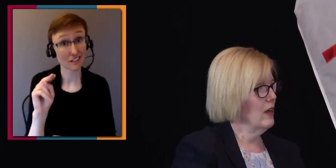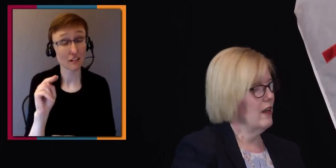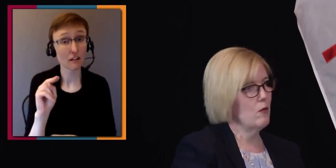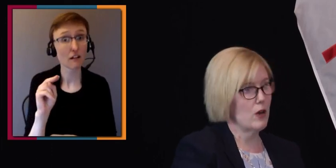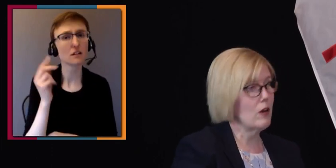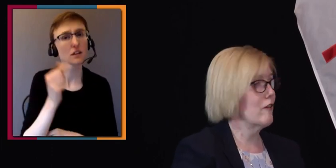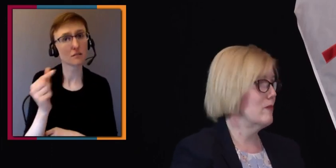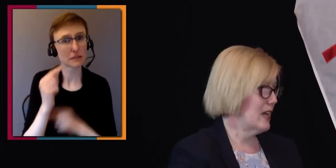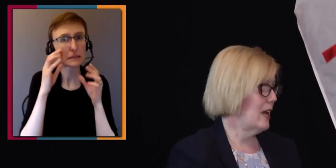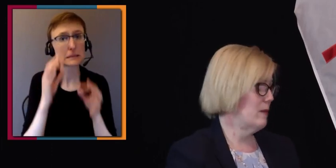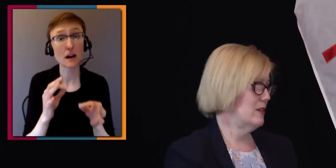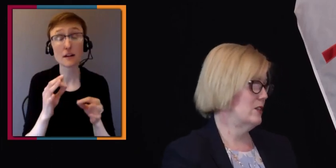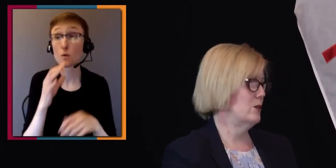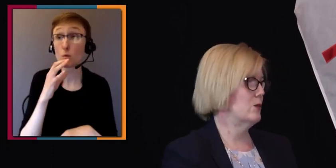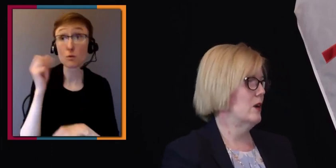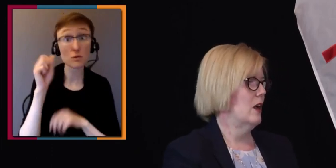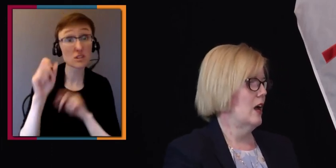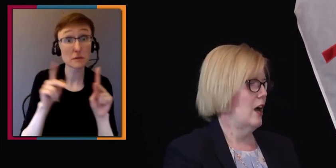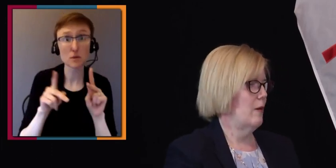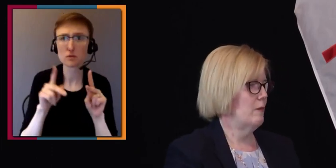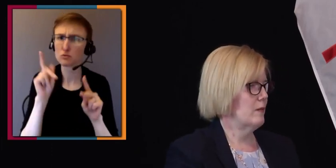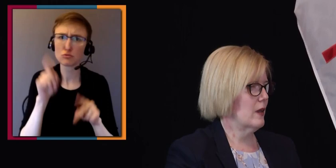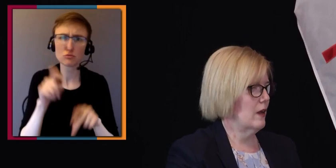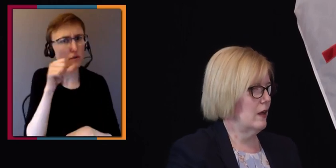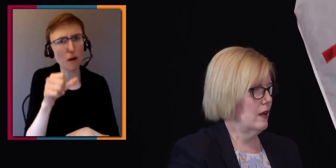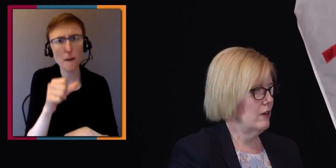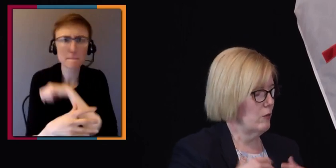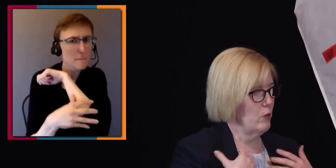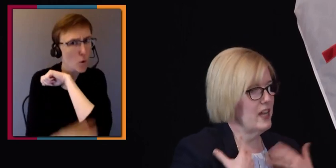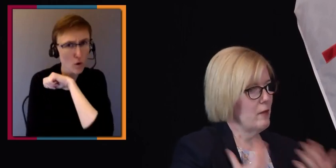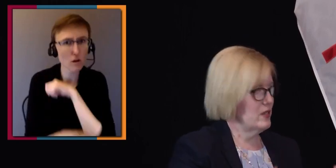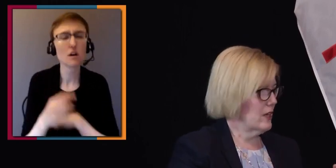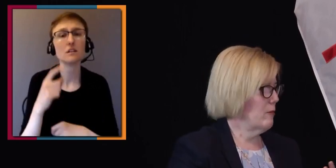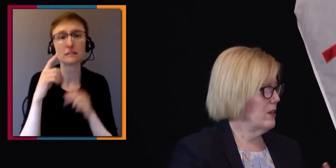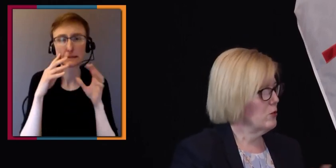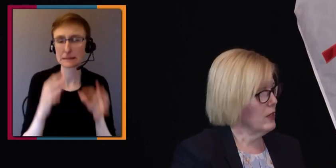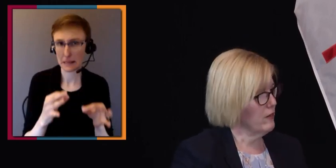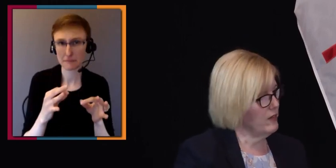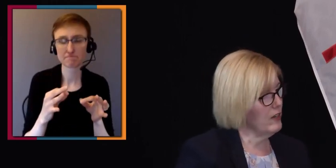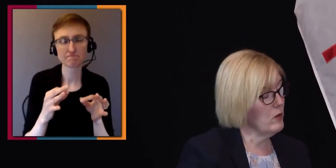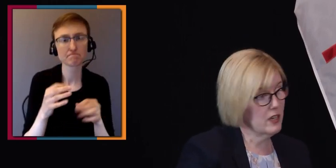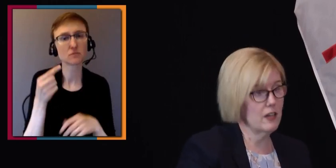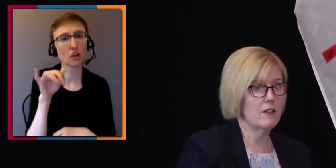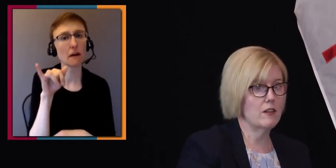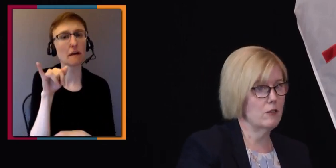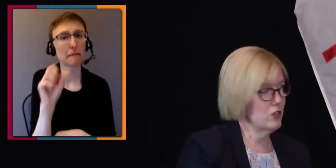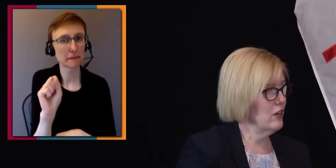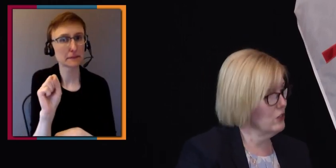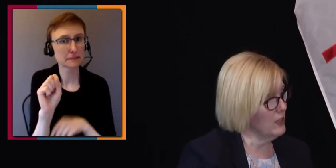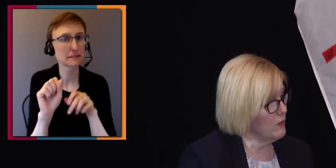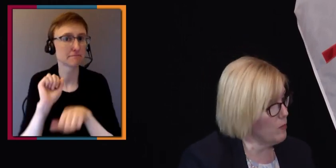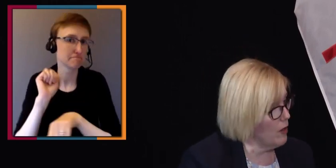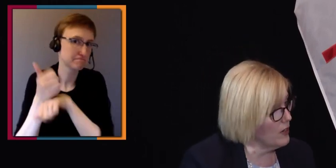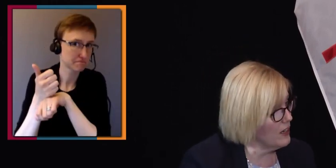And then when our government came in to... When we came into government in 2015, we declared that no child should live in poverty.